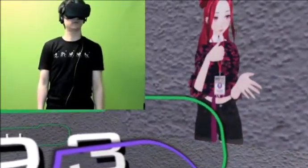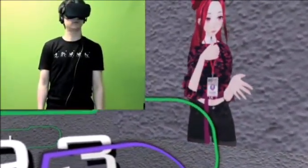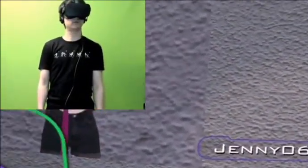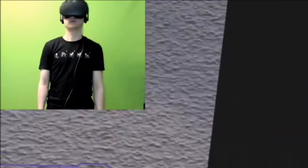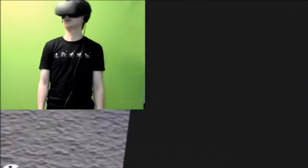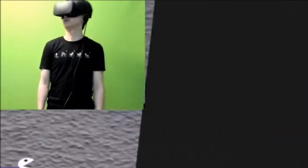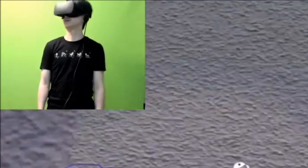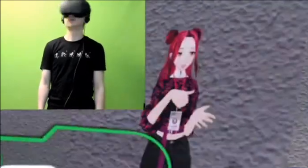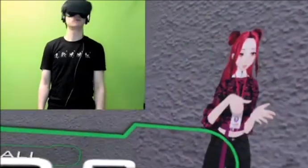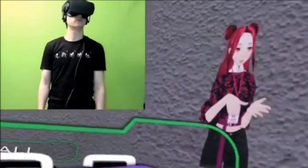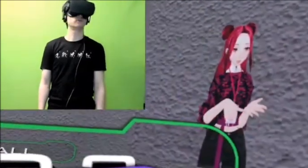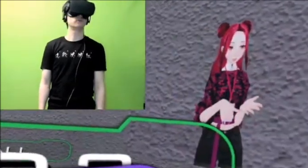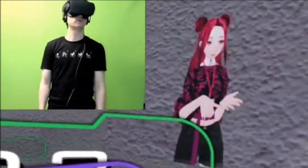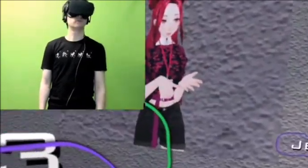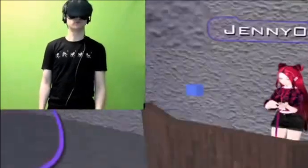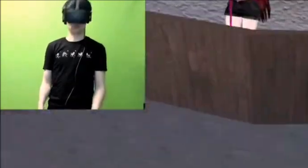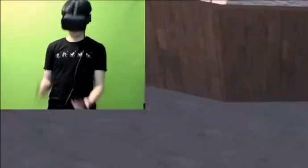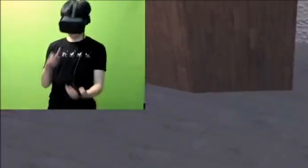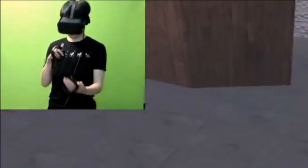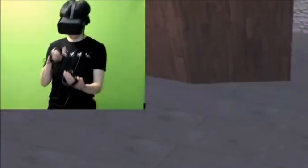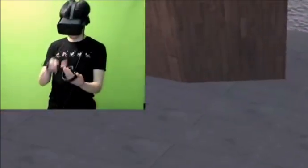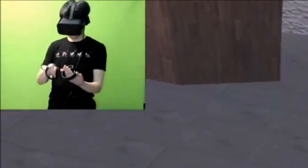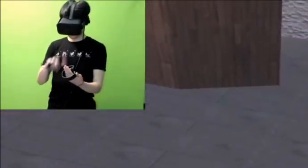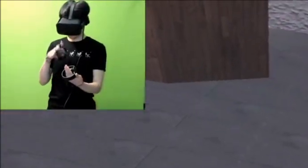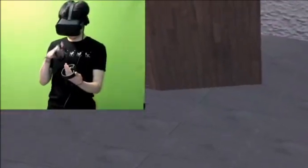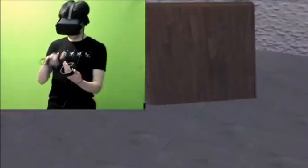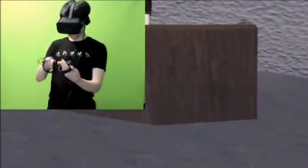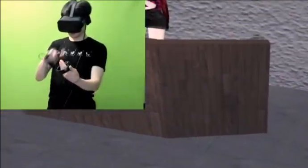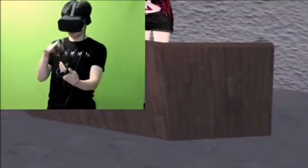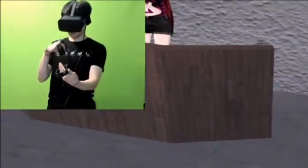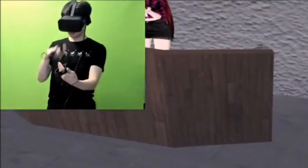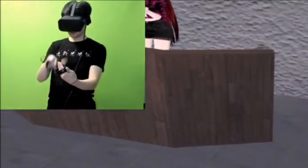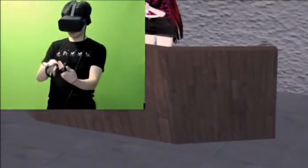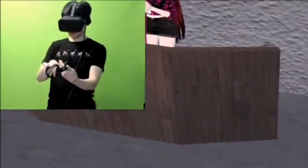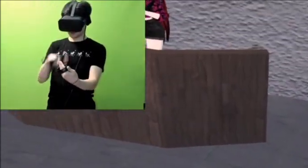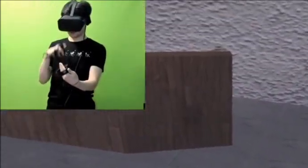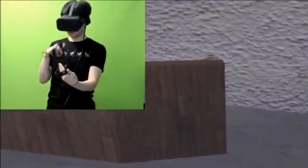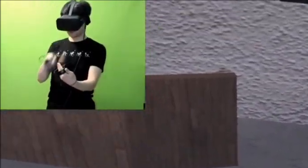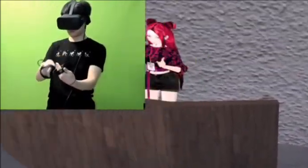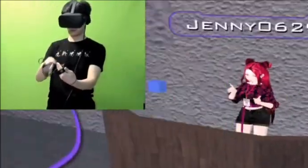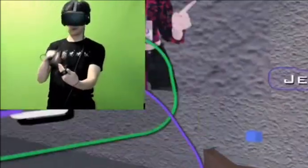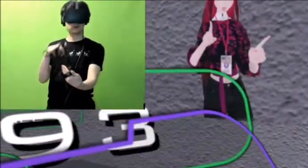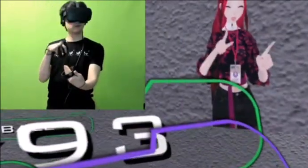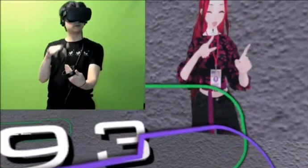Letter